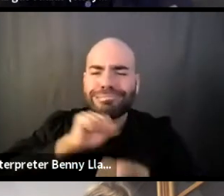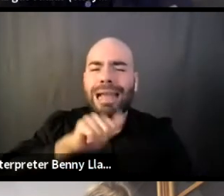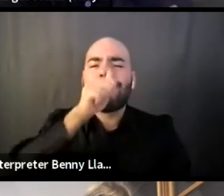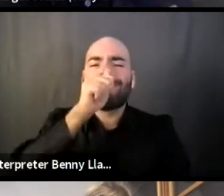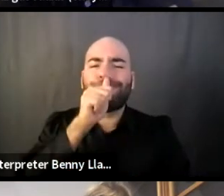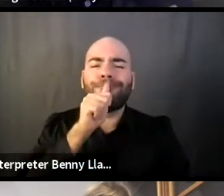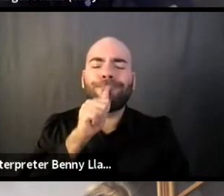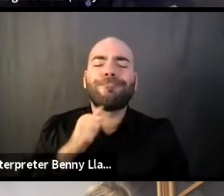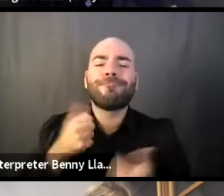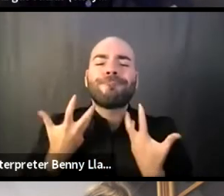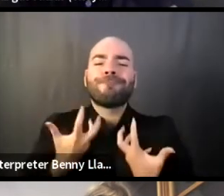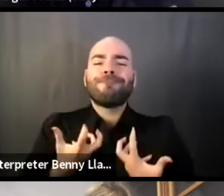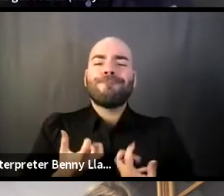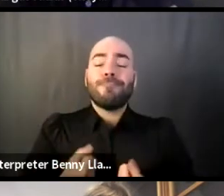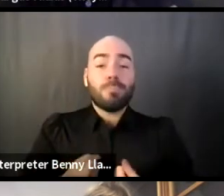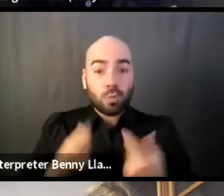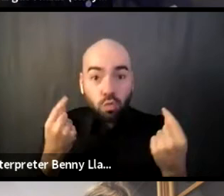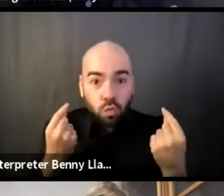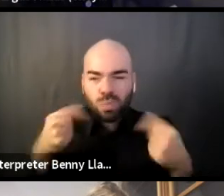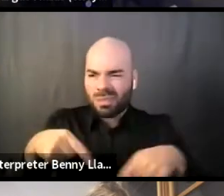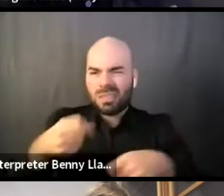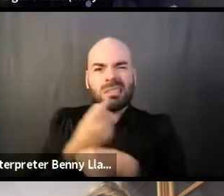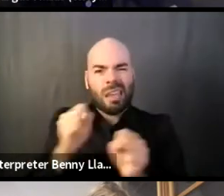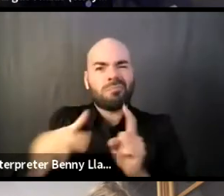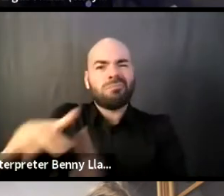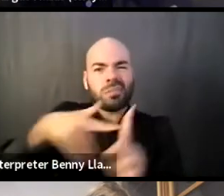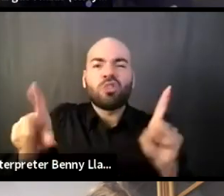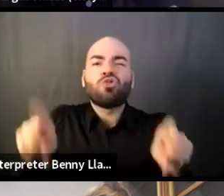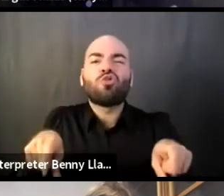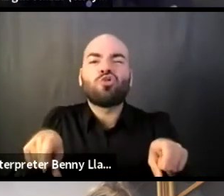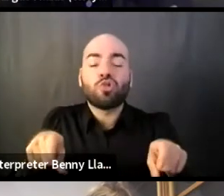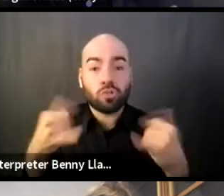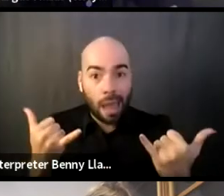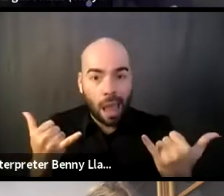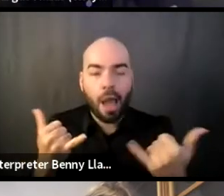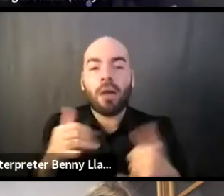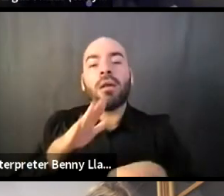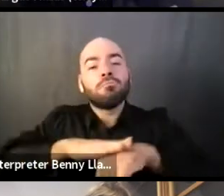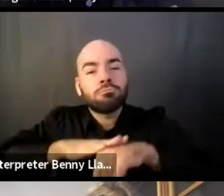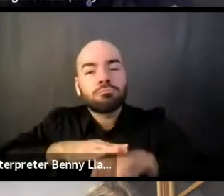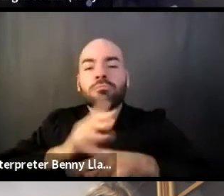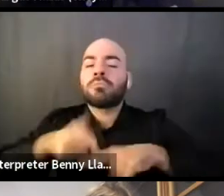So I just want to acknowledge that on this livestream right now, and just take a little second.